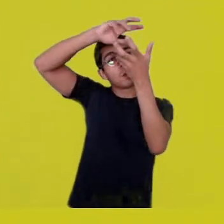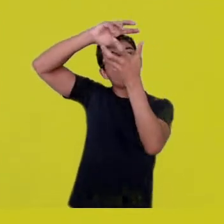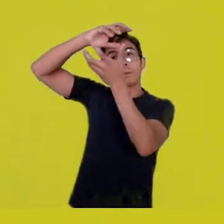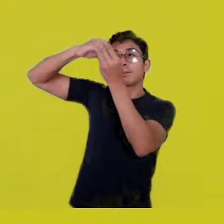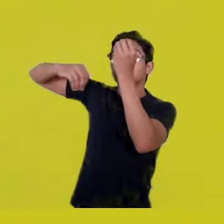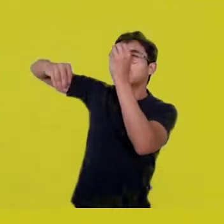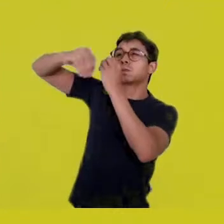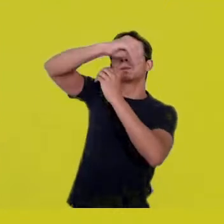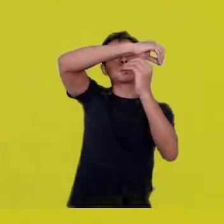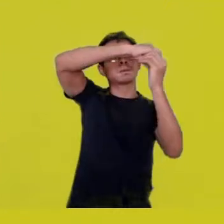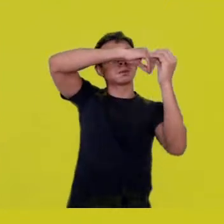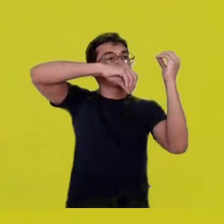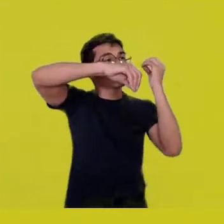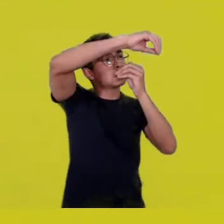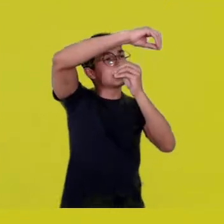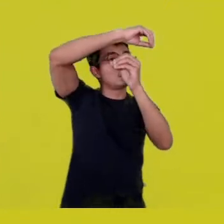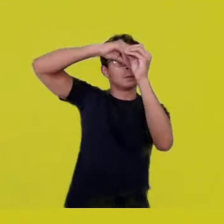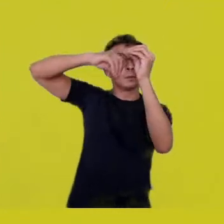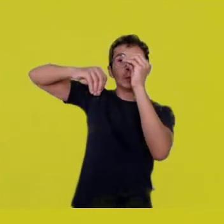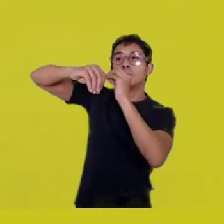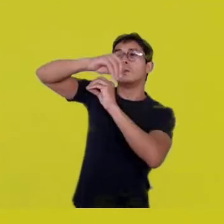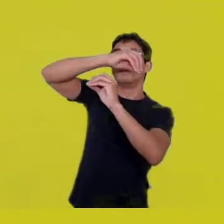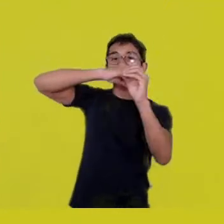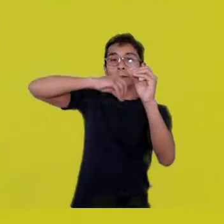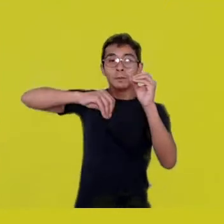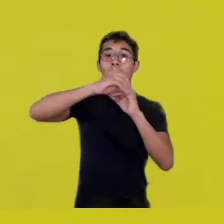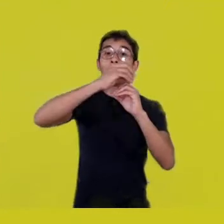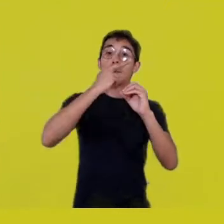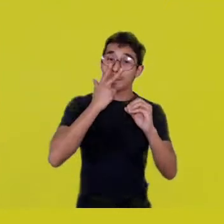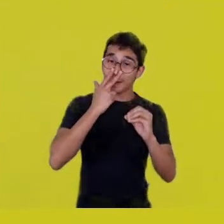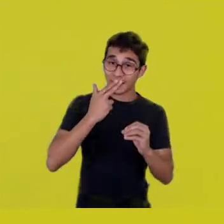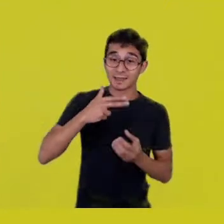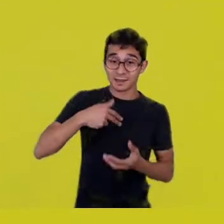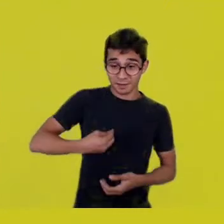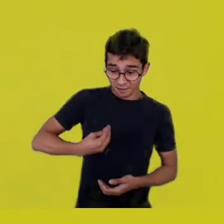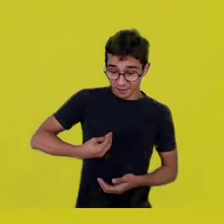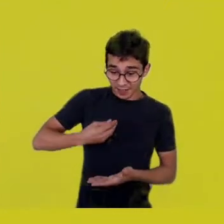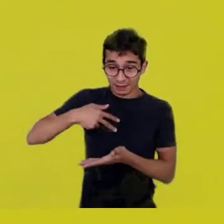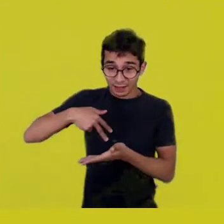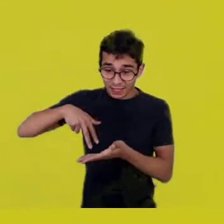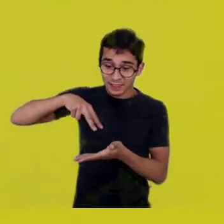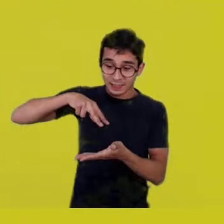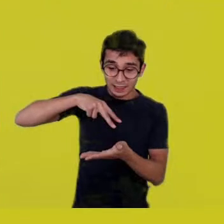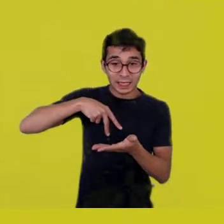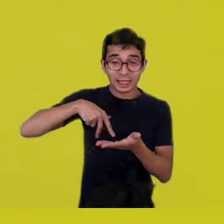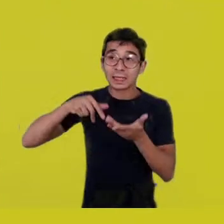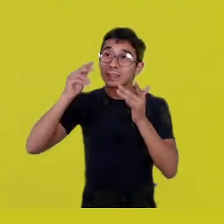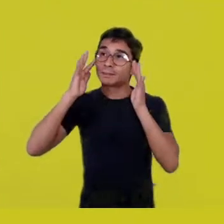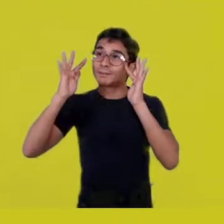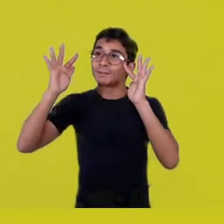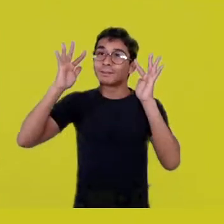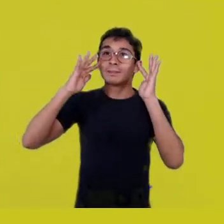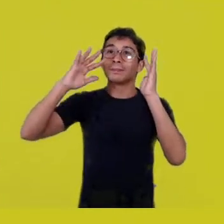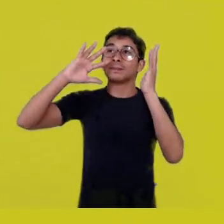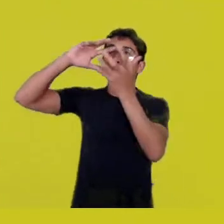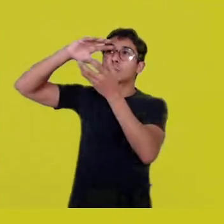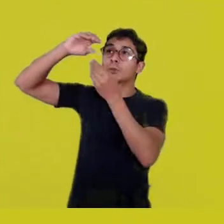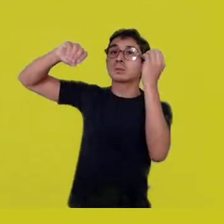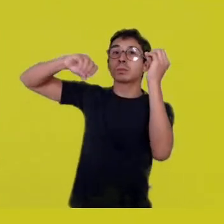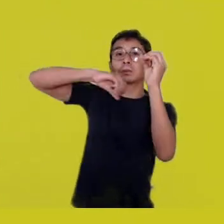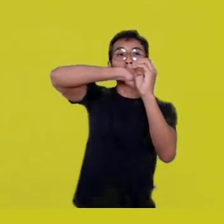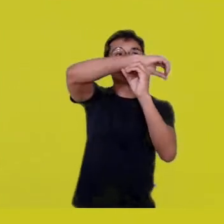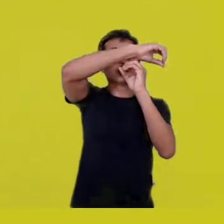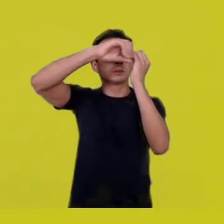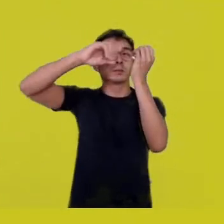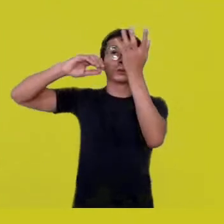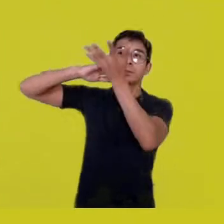suggests that we don’t need to be always reckoning time